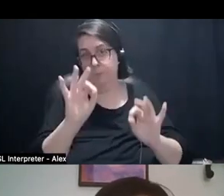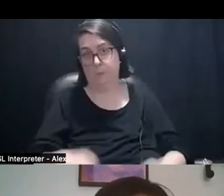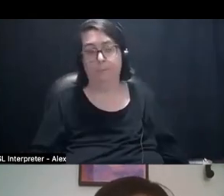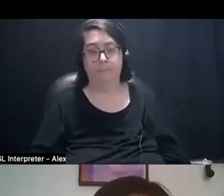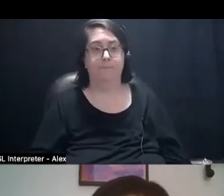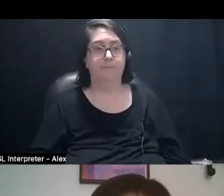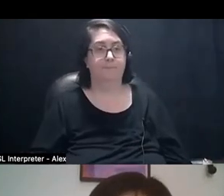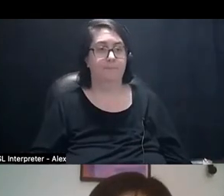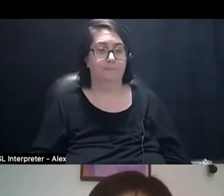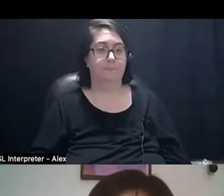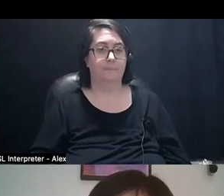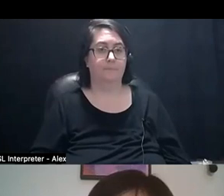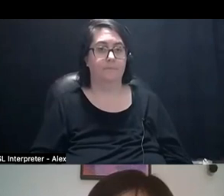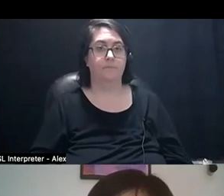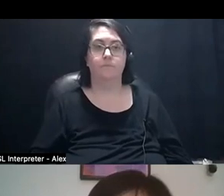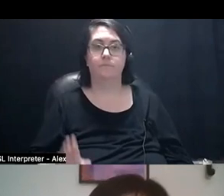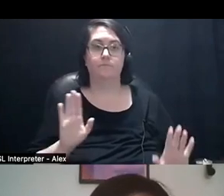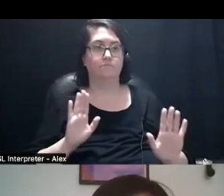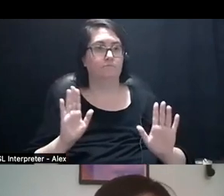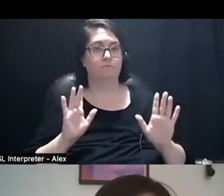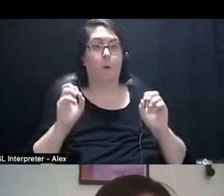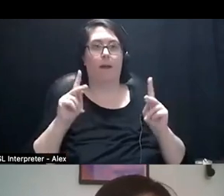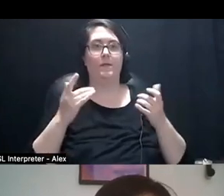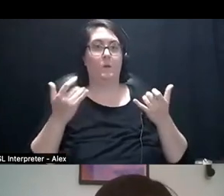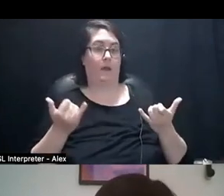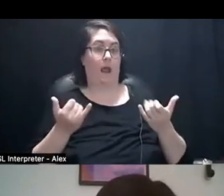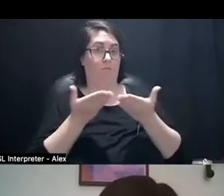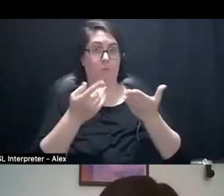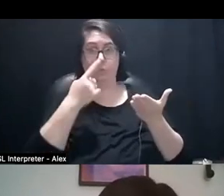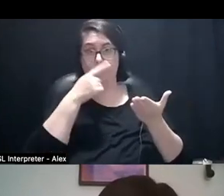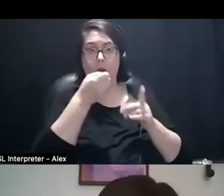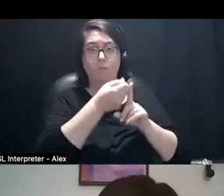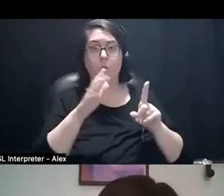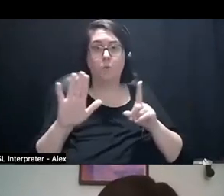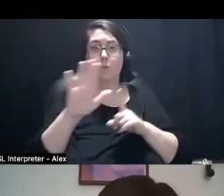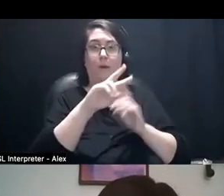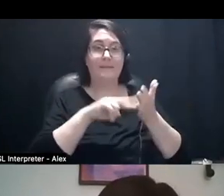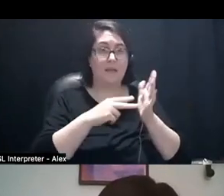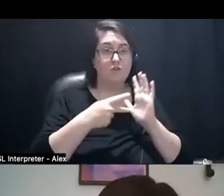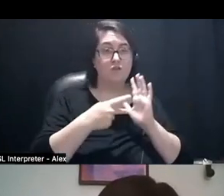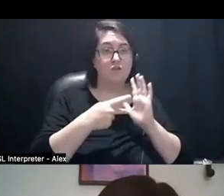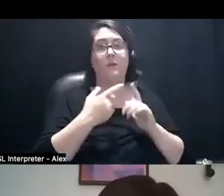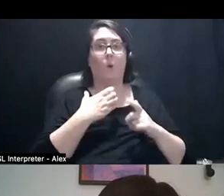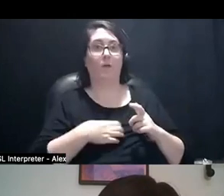Yes. If you could share a bit of kind of like your intentions and wishes for your work